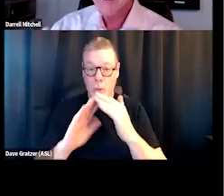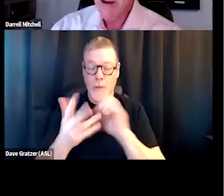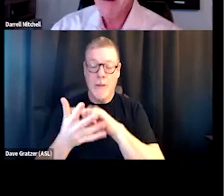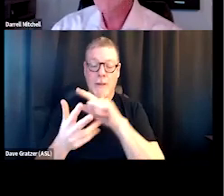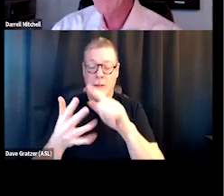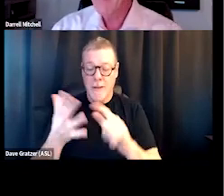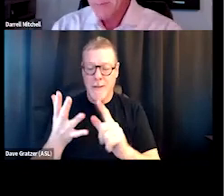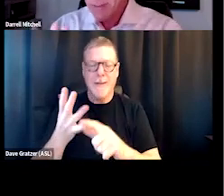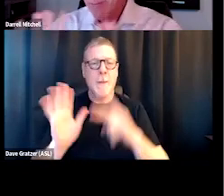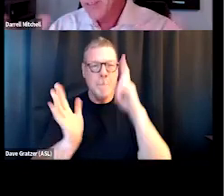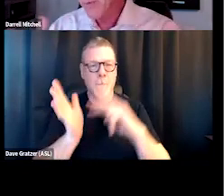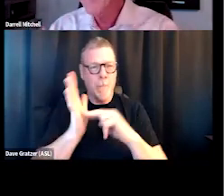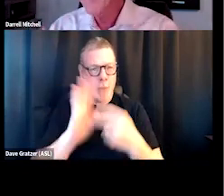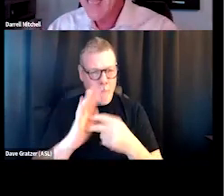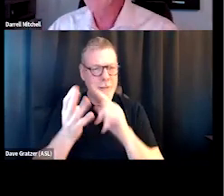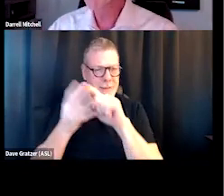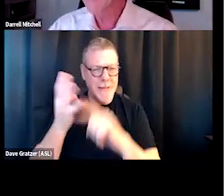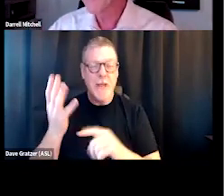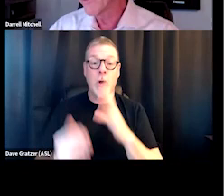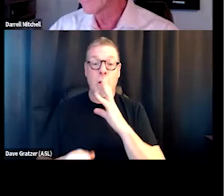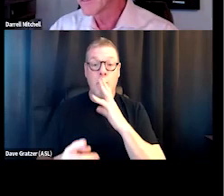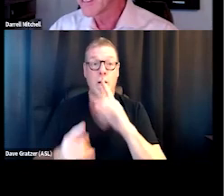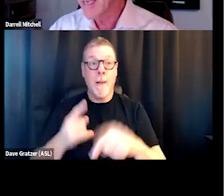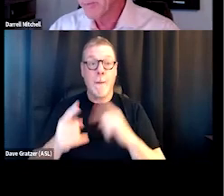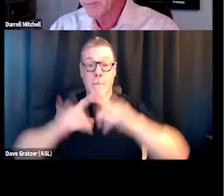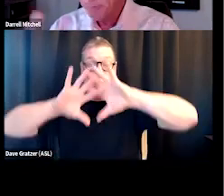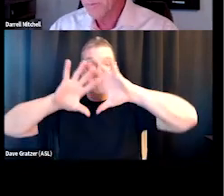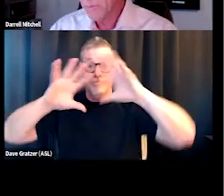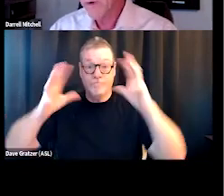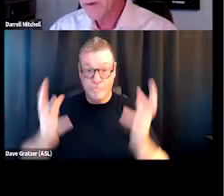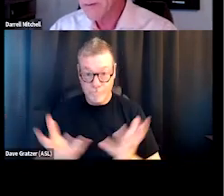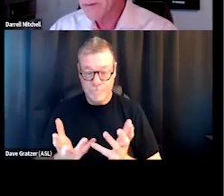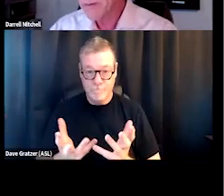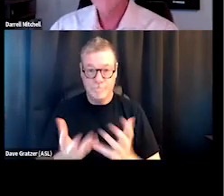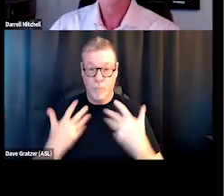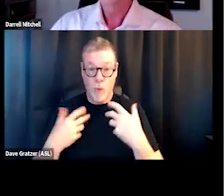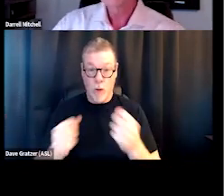So talking about somebody's recovery capital, if you will, as an example, where you said,